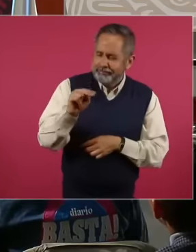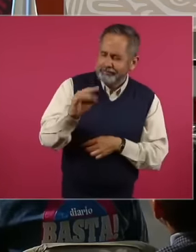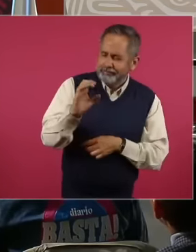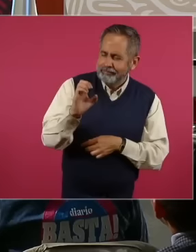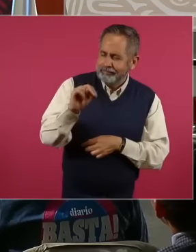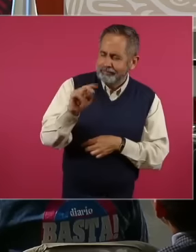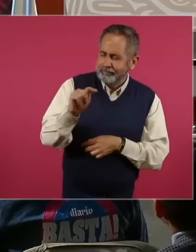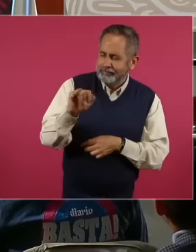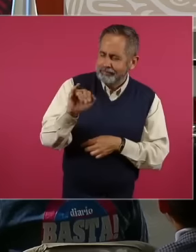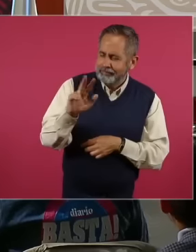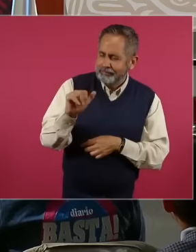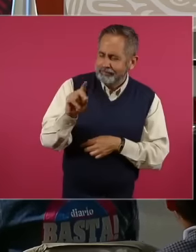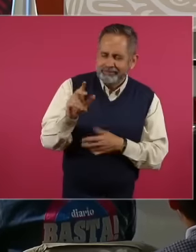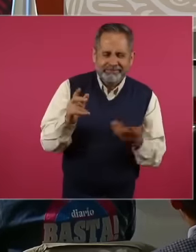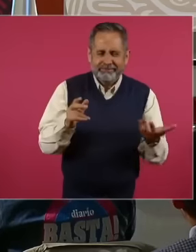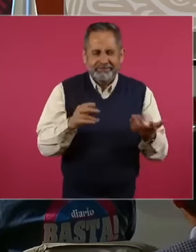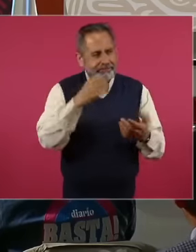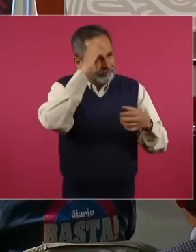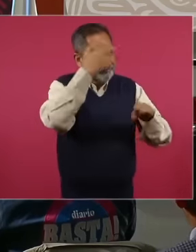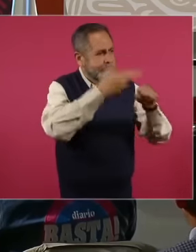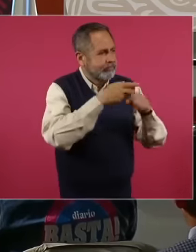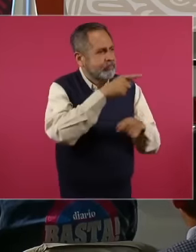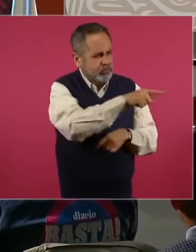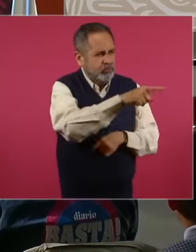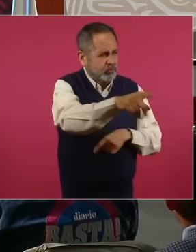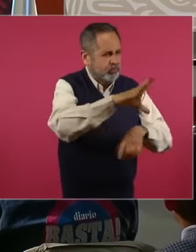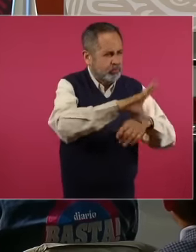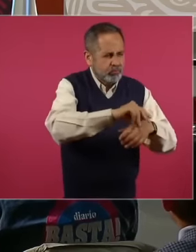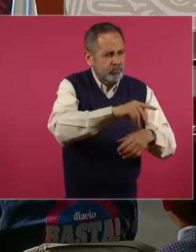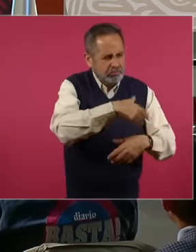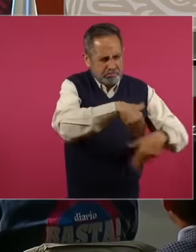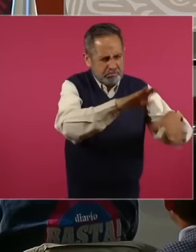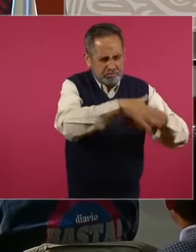national and foreign companies to exploit oil.